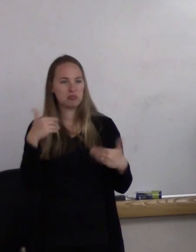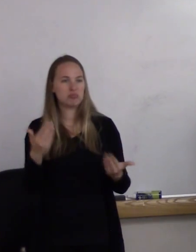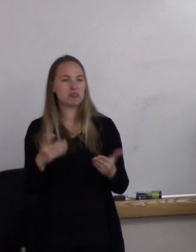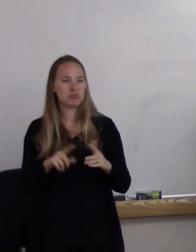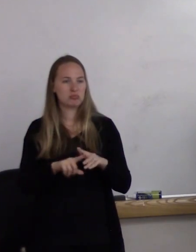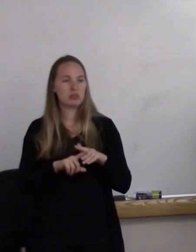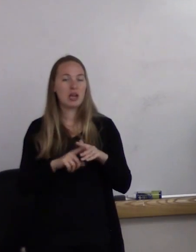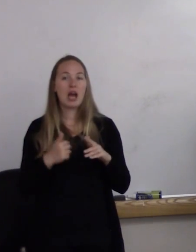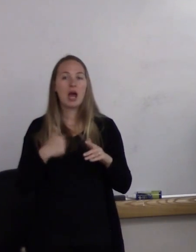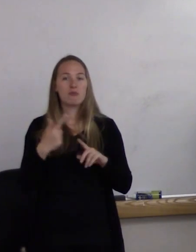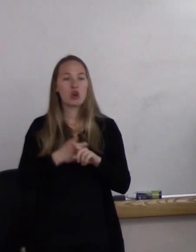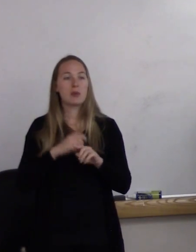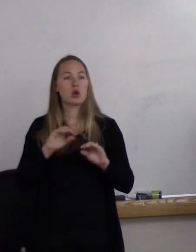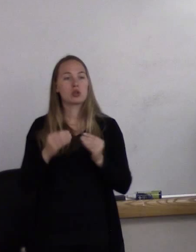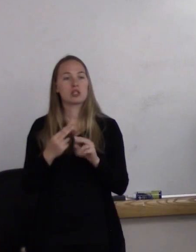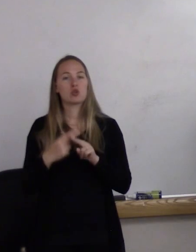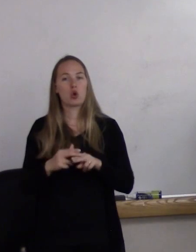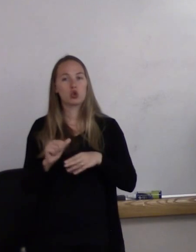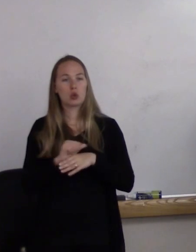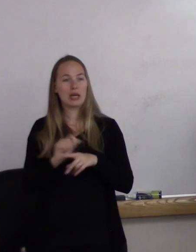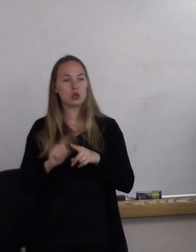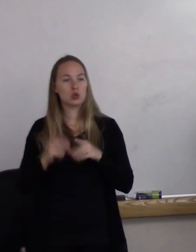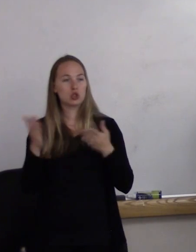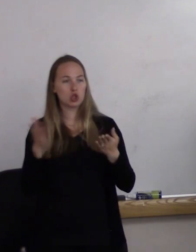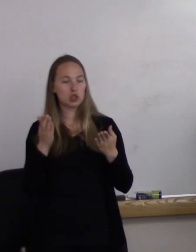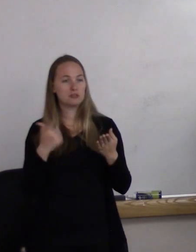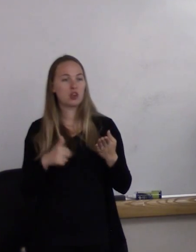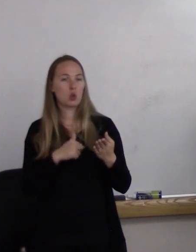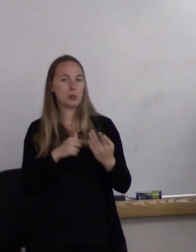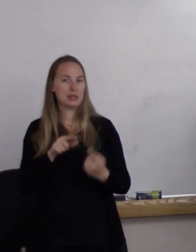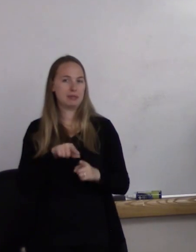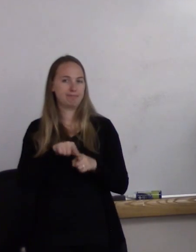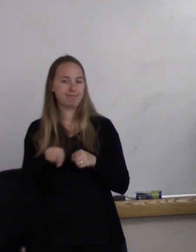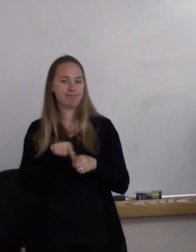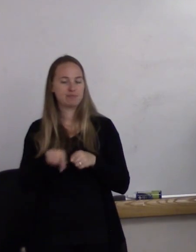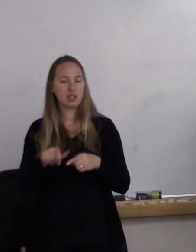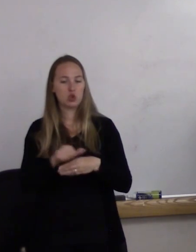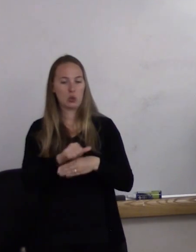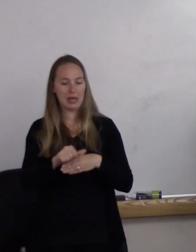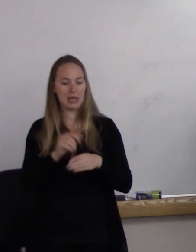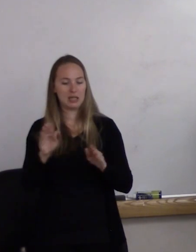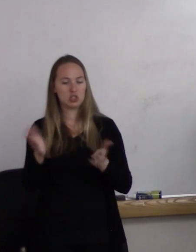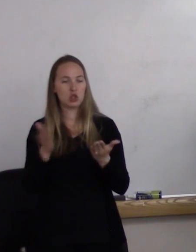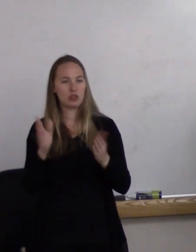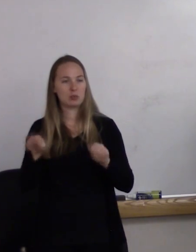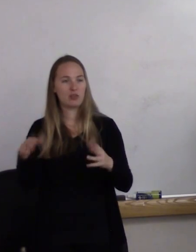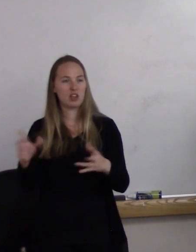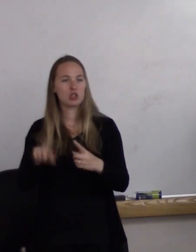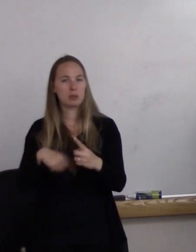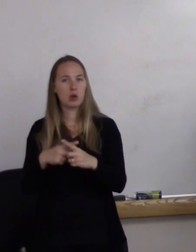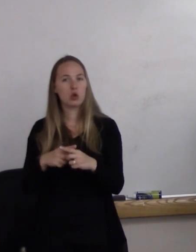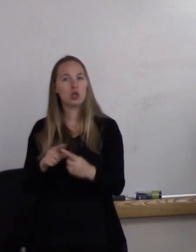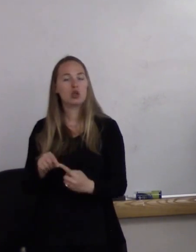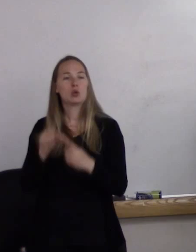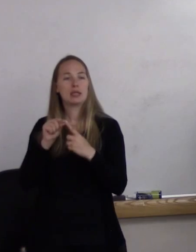that I'm from an organization called Training to Serve, and we specialize in training service providers on the unique needs of LGBT older adults.